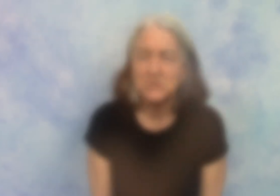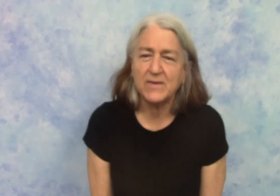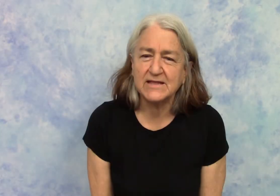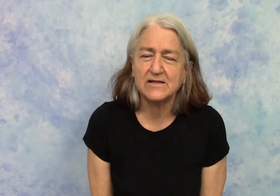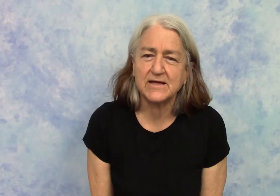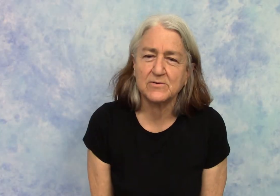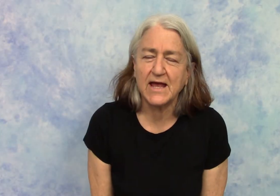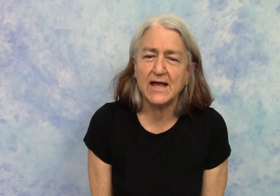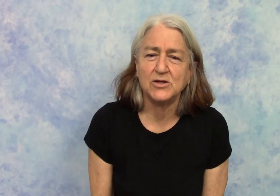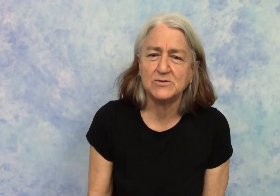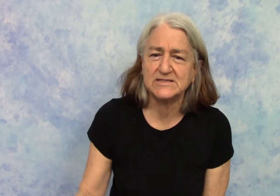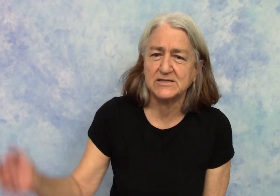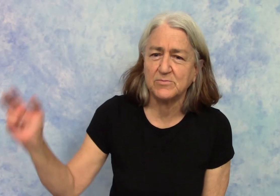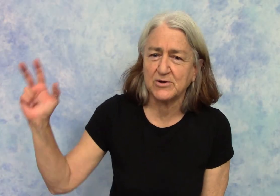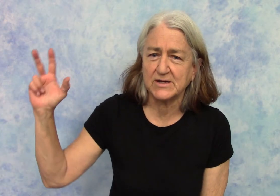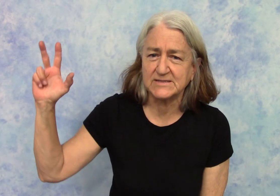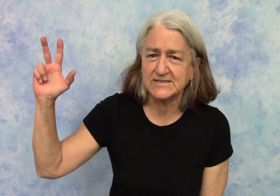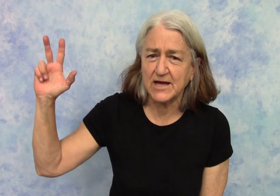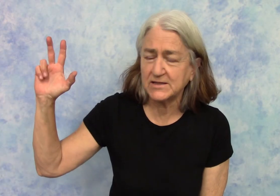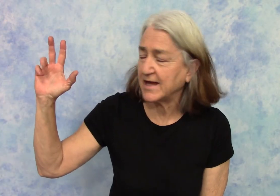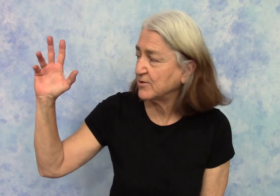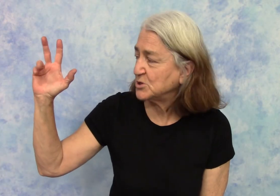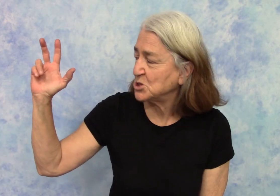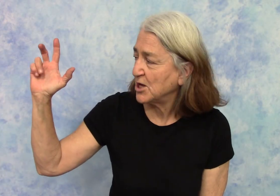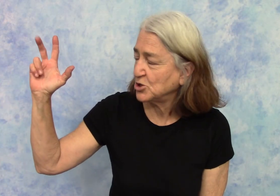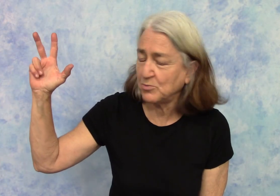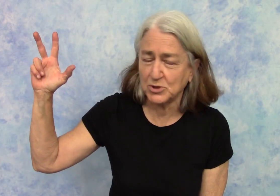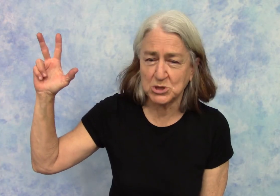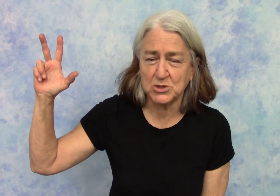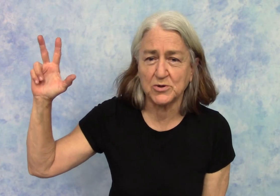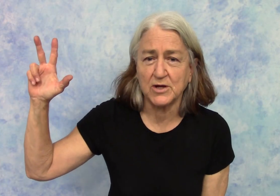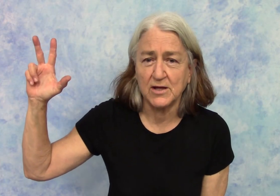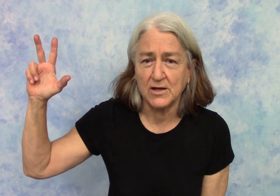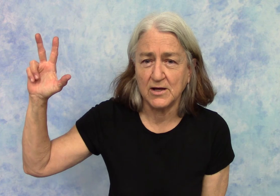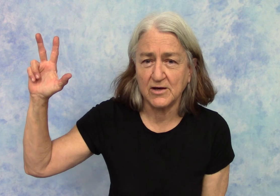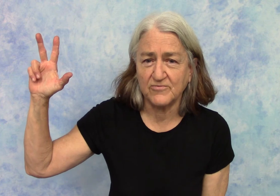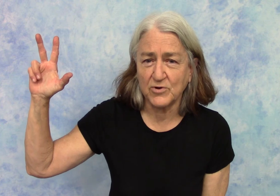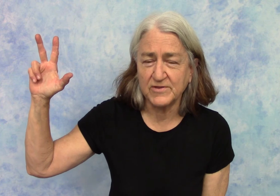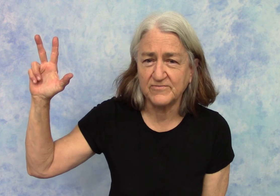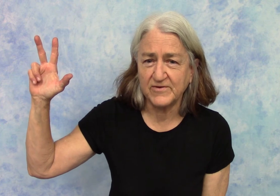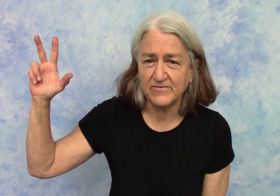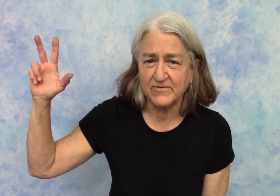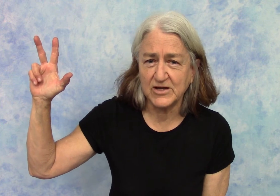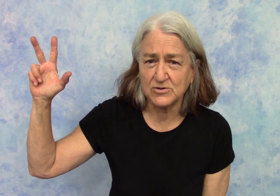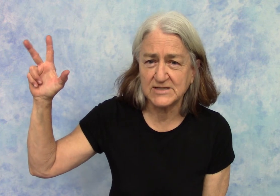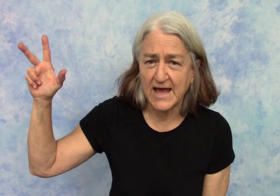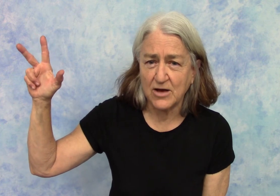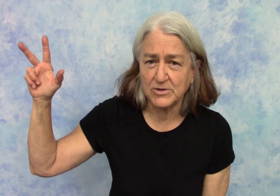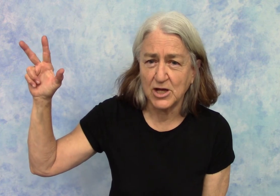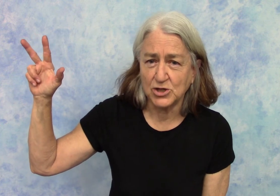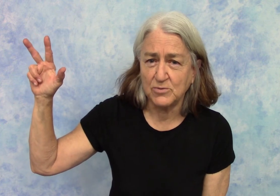To make the letter "K" using American Sign Language you put your fourth and fifth finger down.